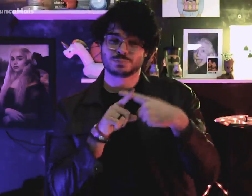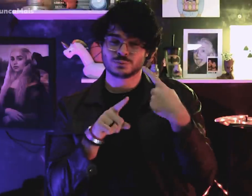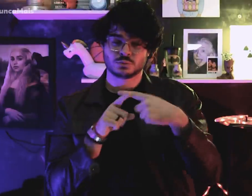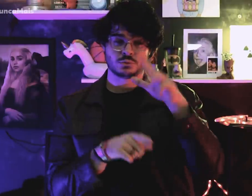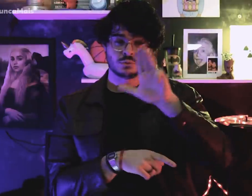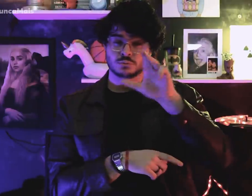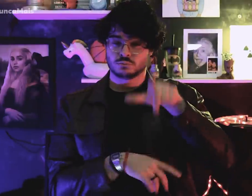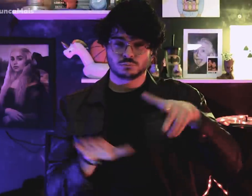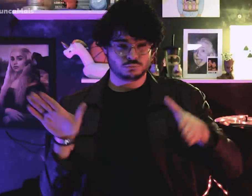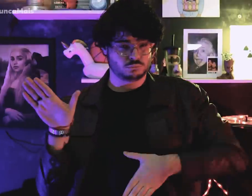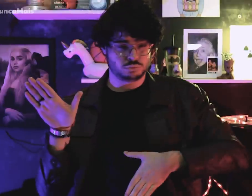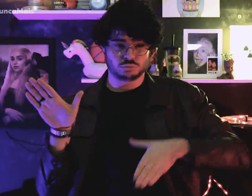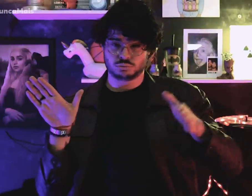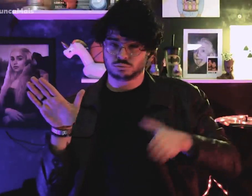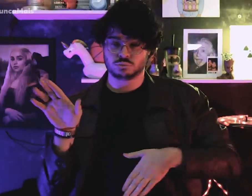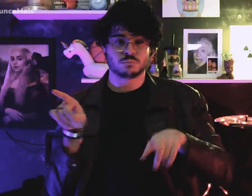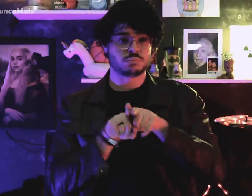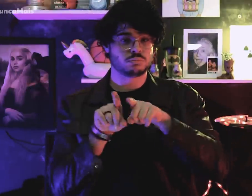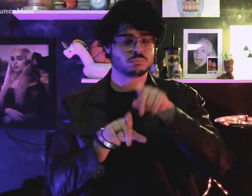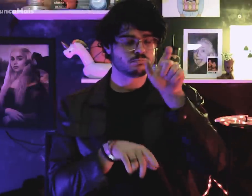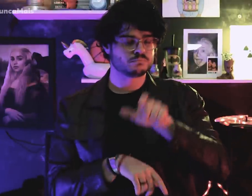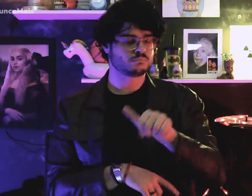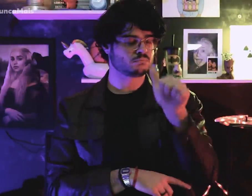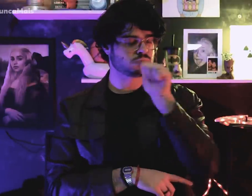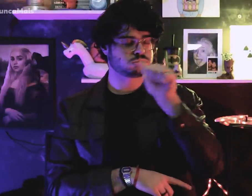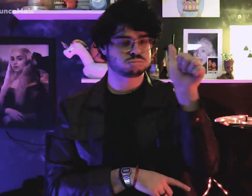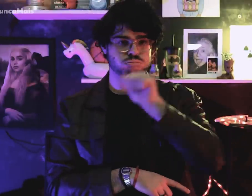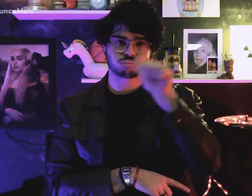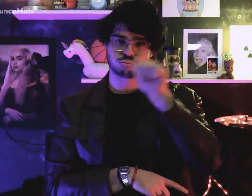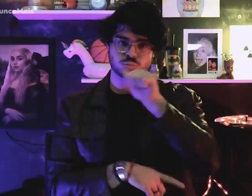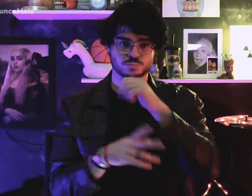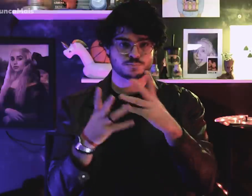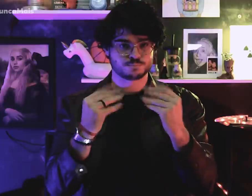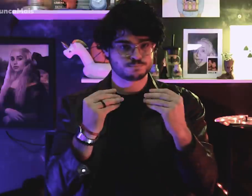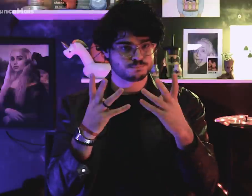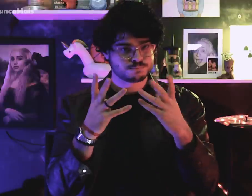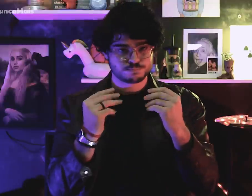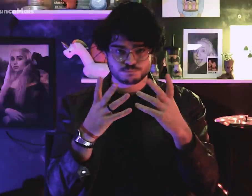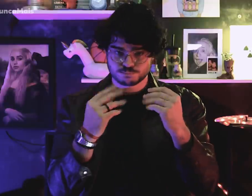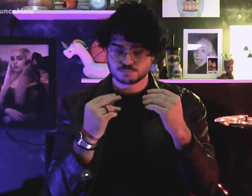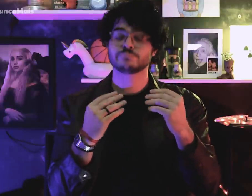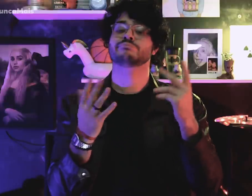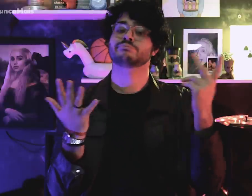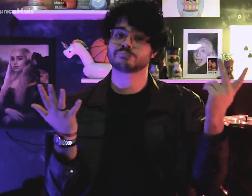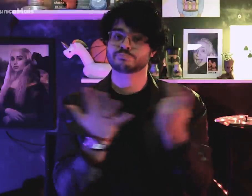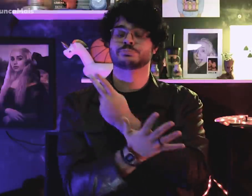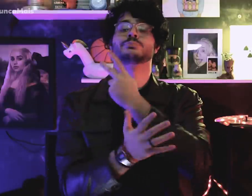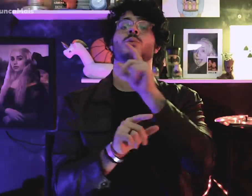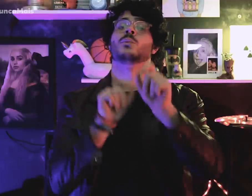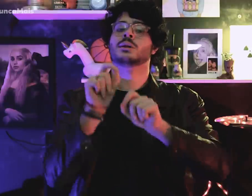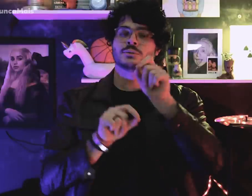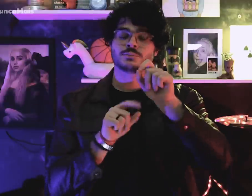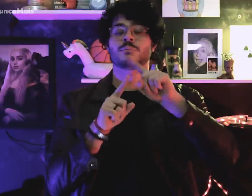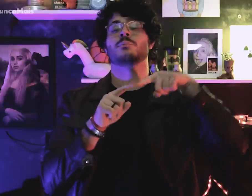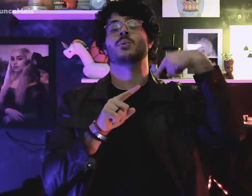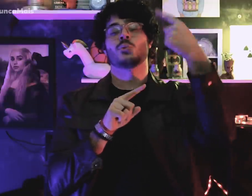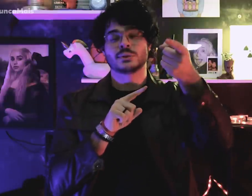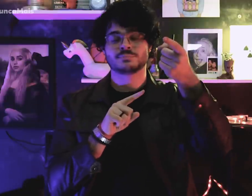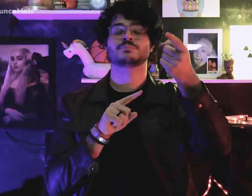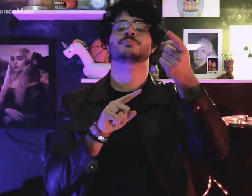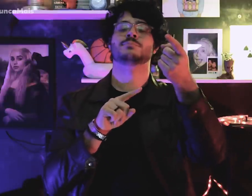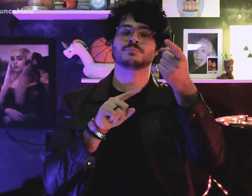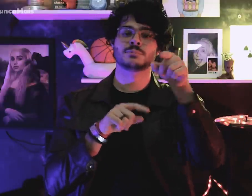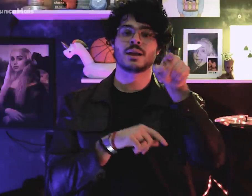because it was tramp and cachaceiro.